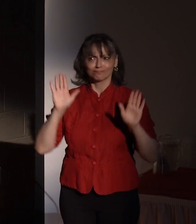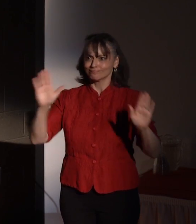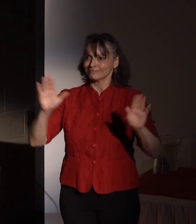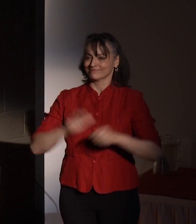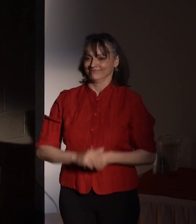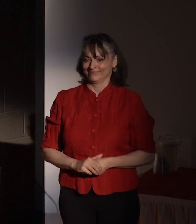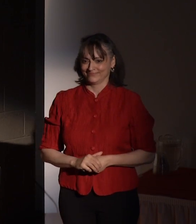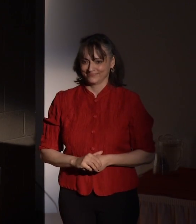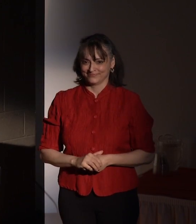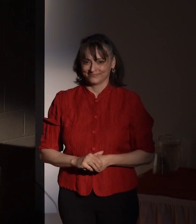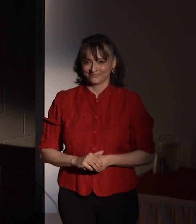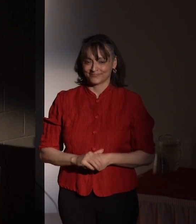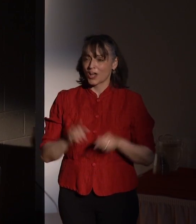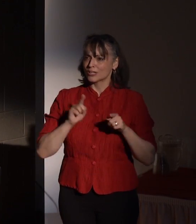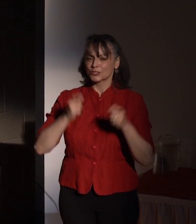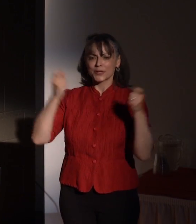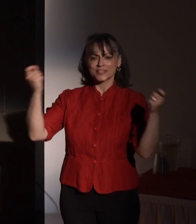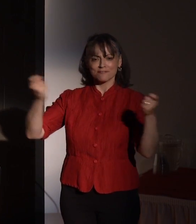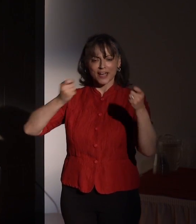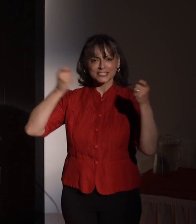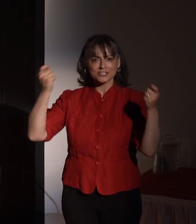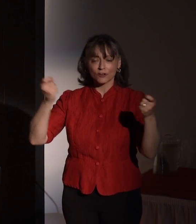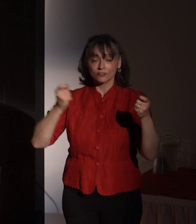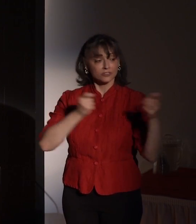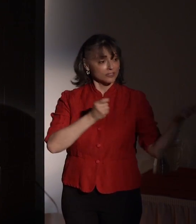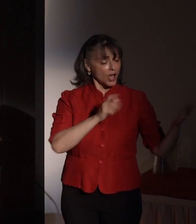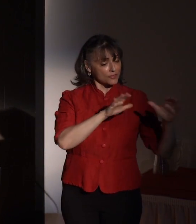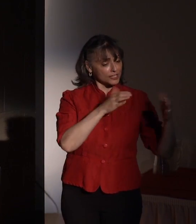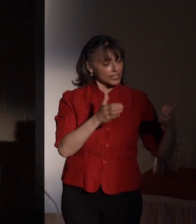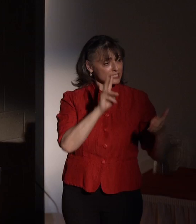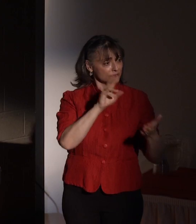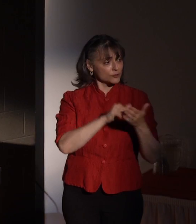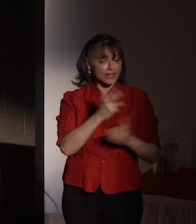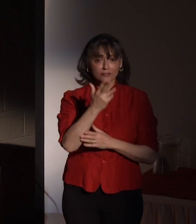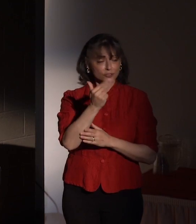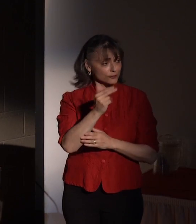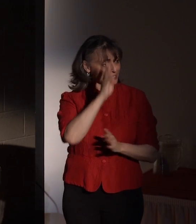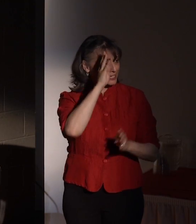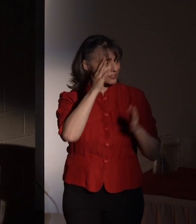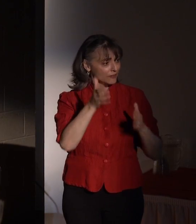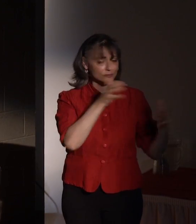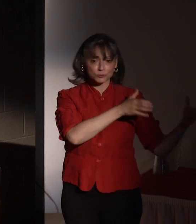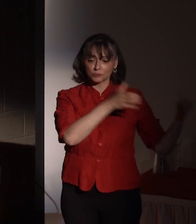We will bring our class of 2013 innovators together for a panel